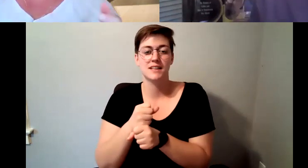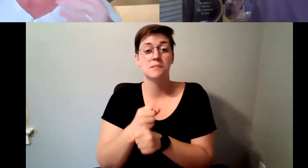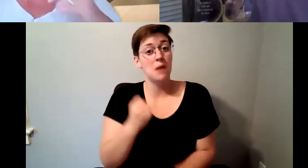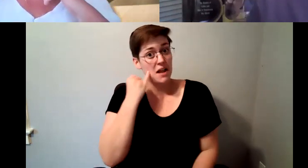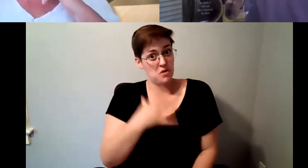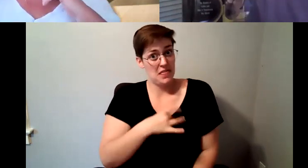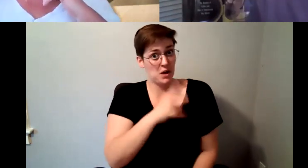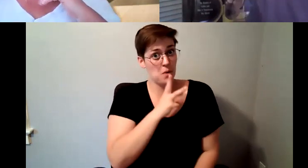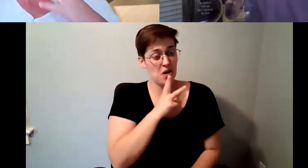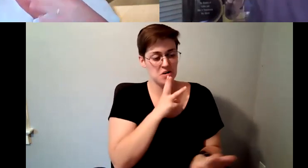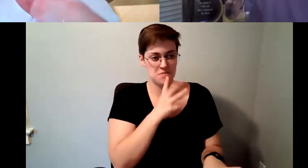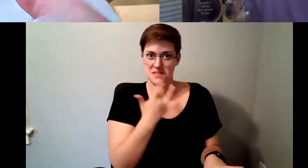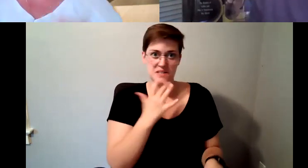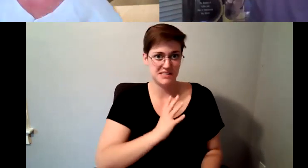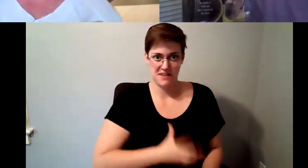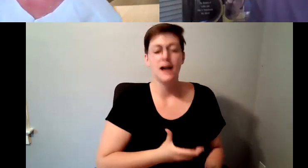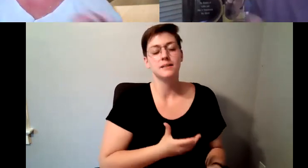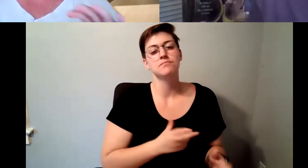Kelly Redder: there's sometimes a lot of you enjoy the most.